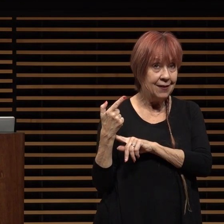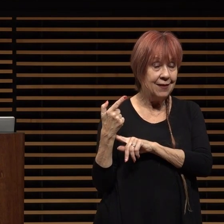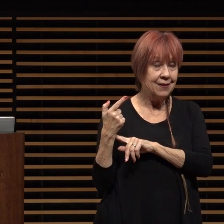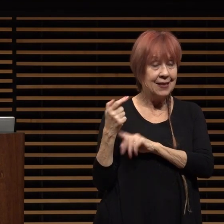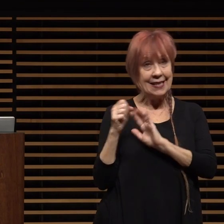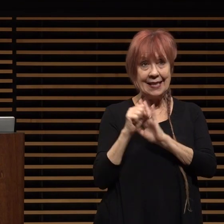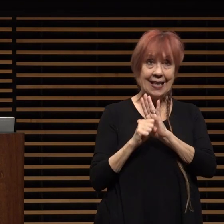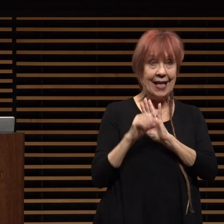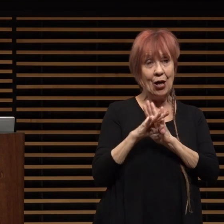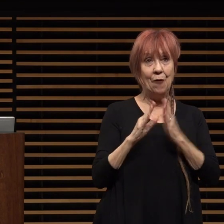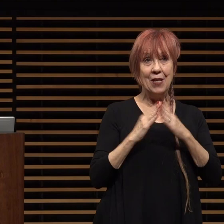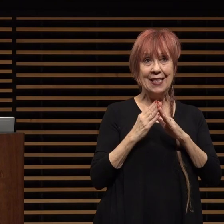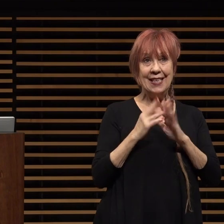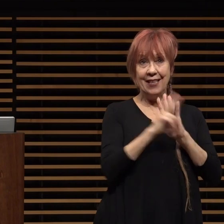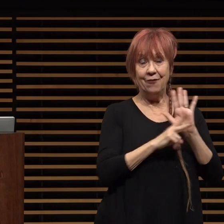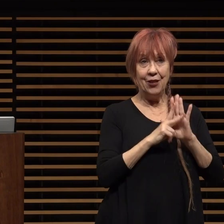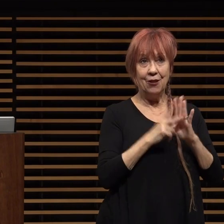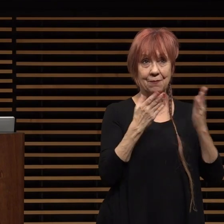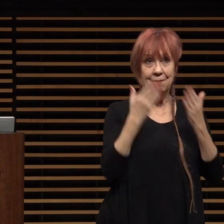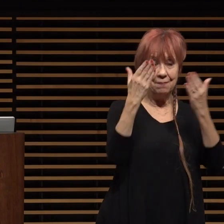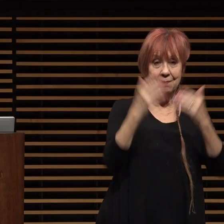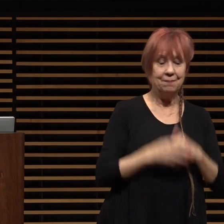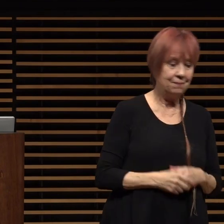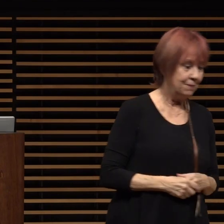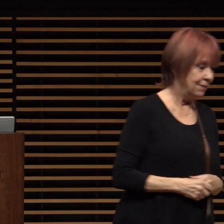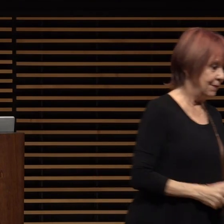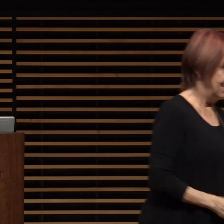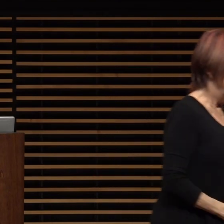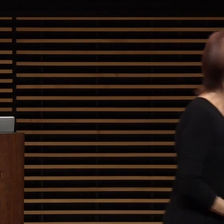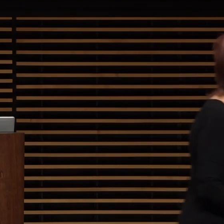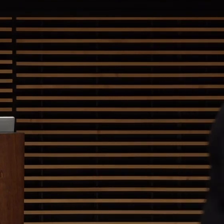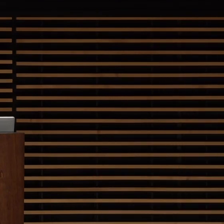the city video so roll video